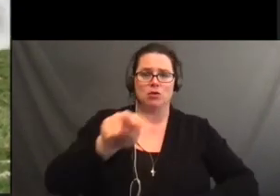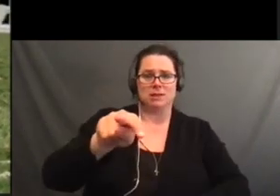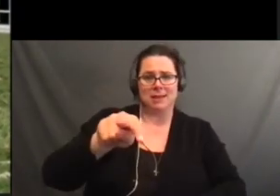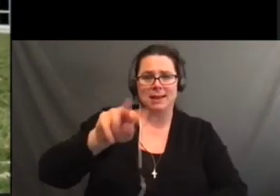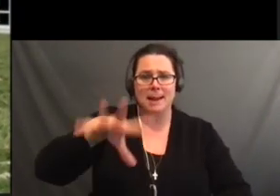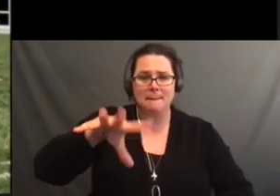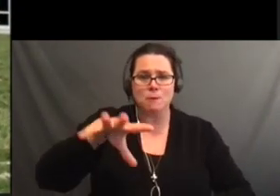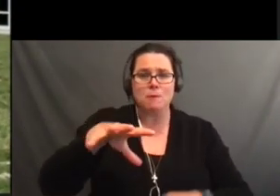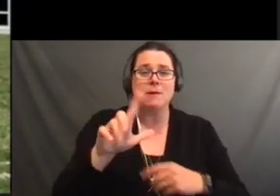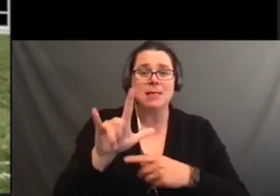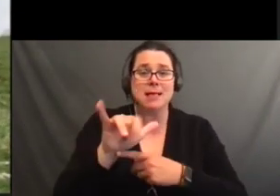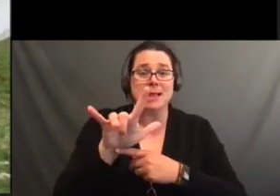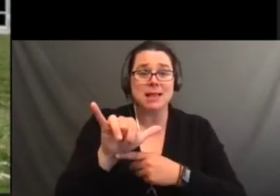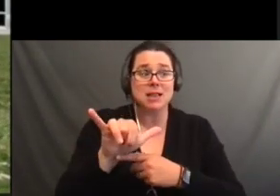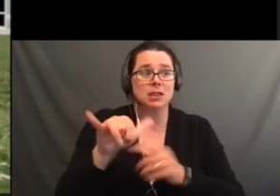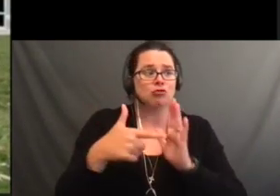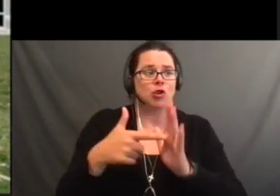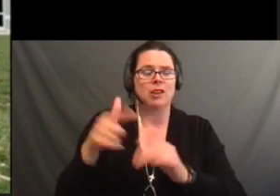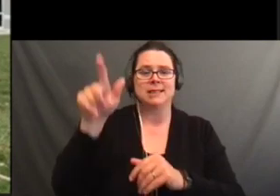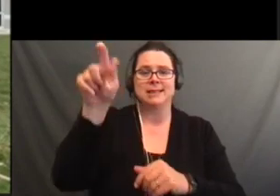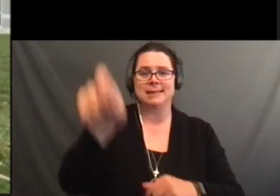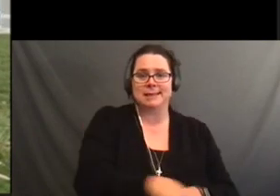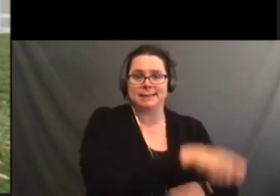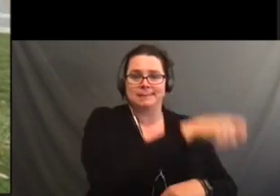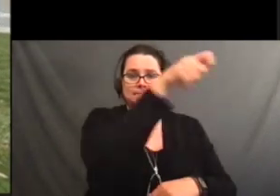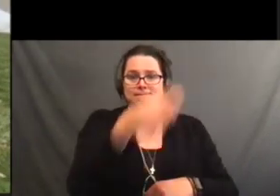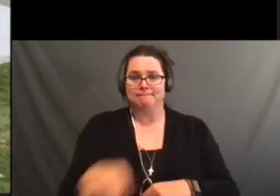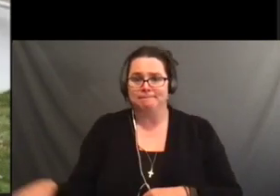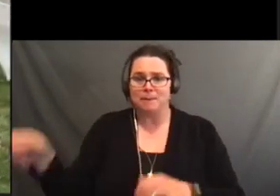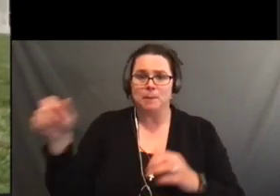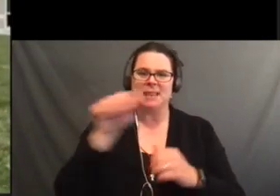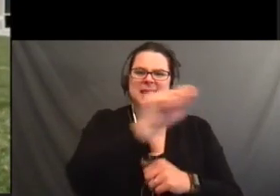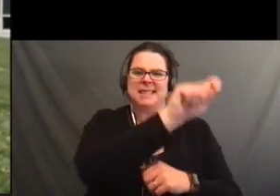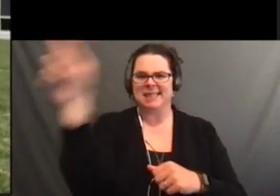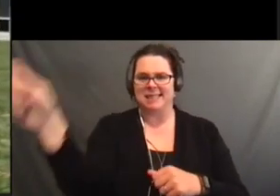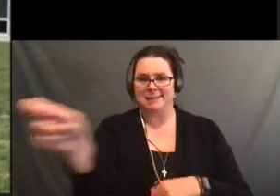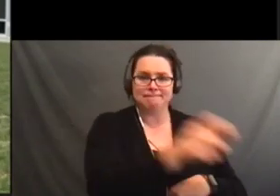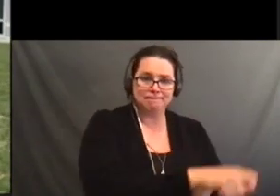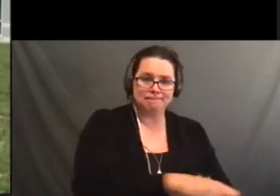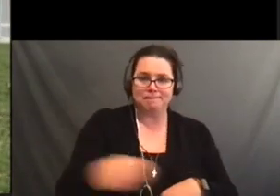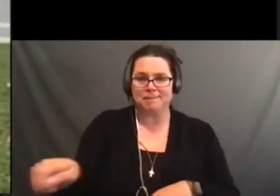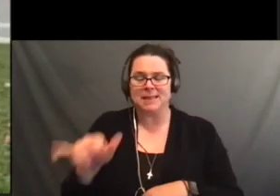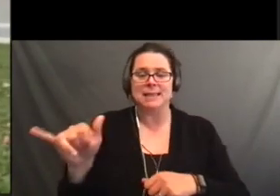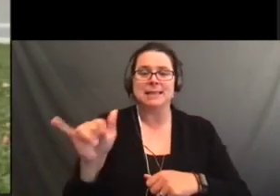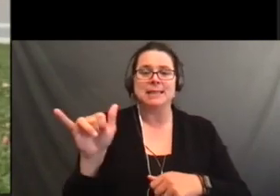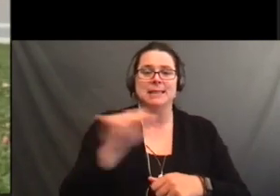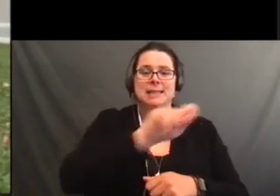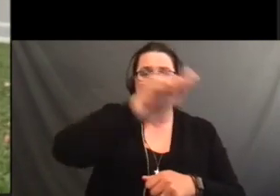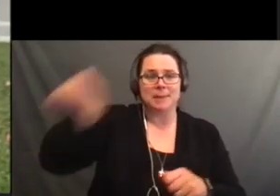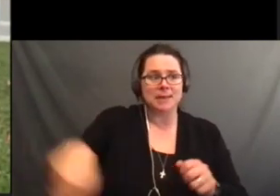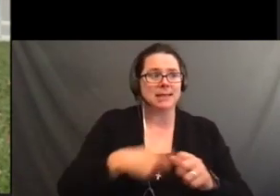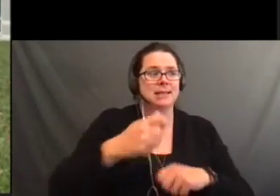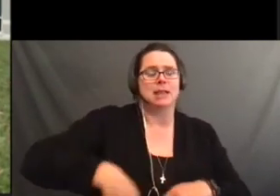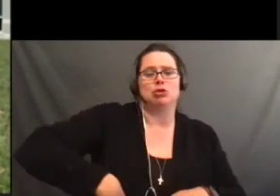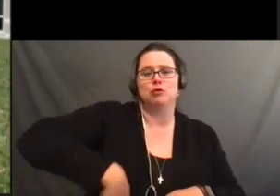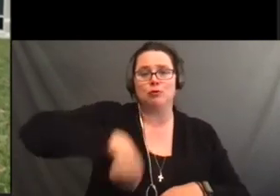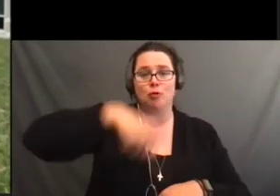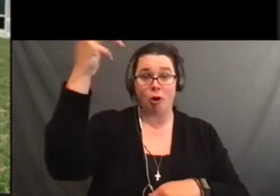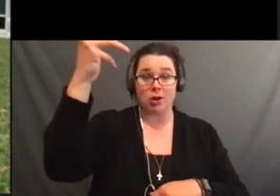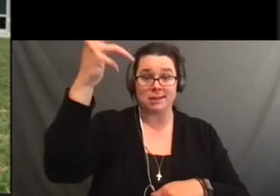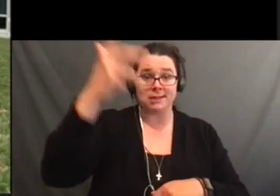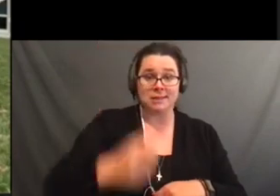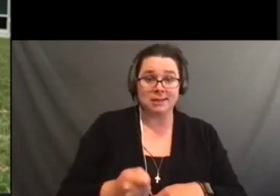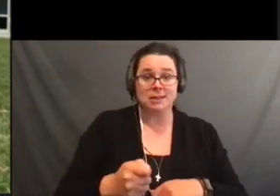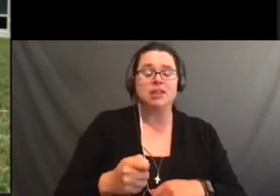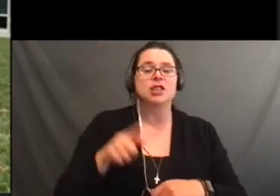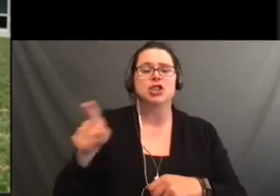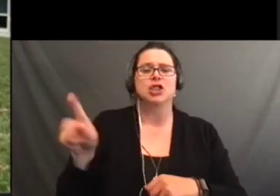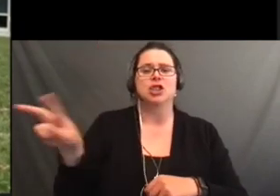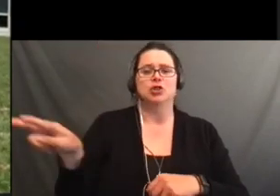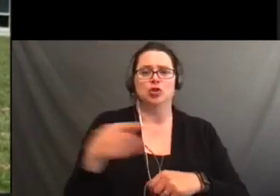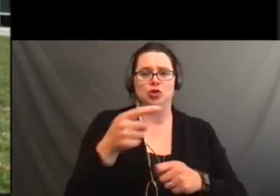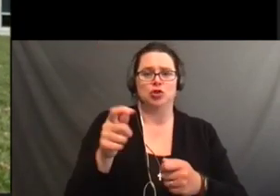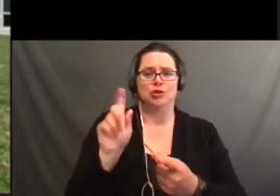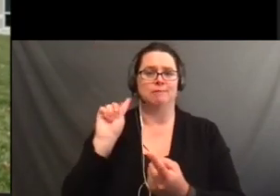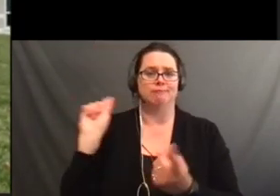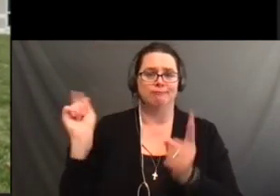So first what you want to do is just choose an option like when you want to do piano or